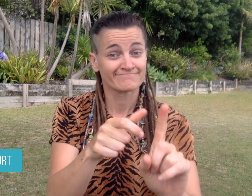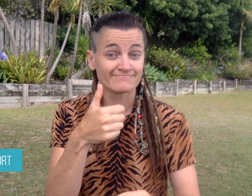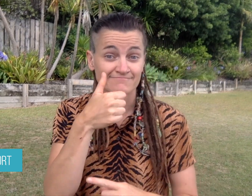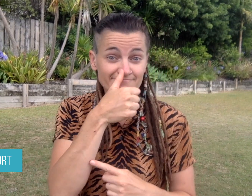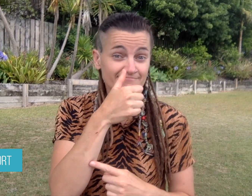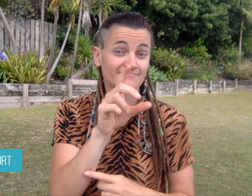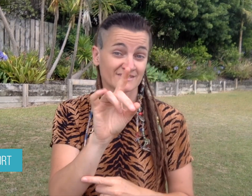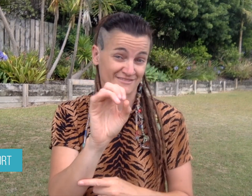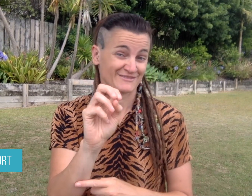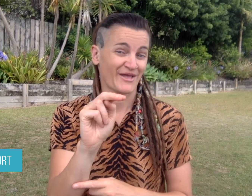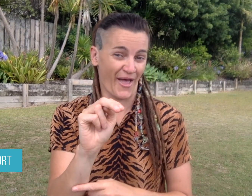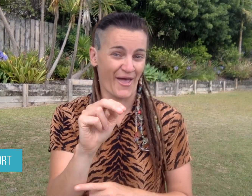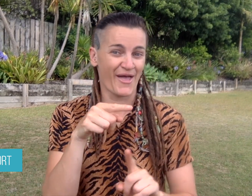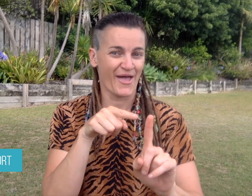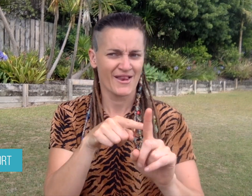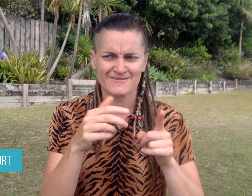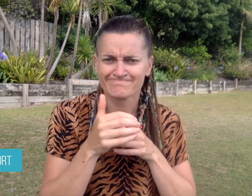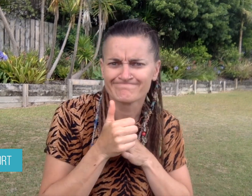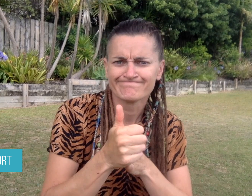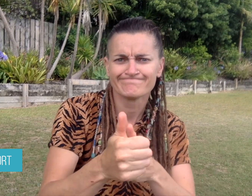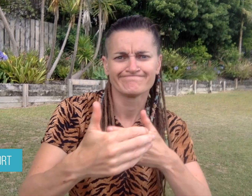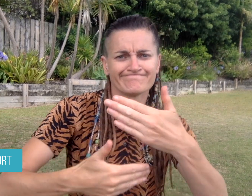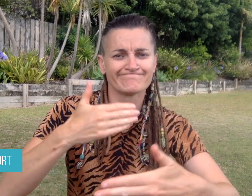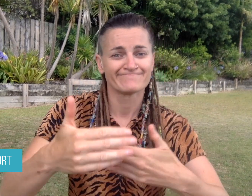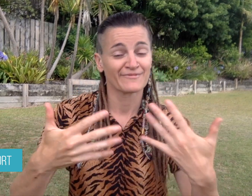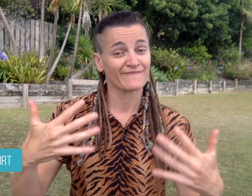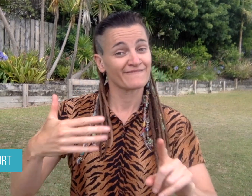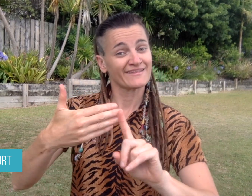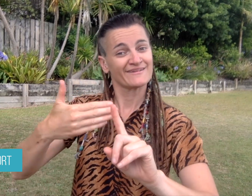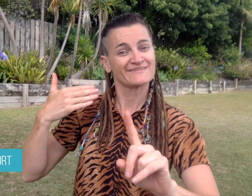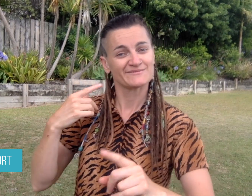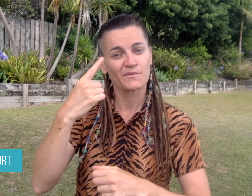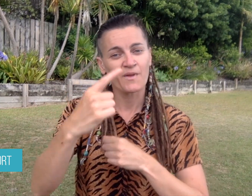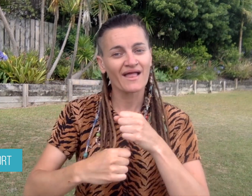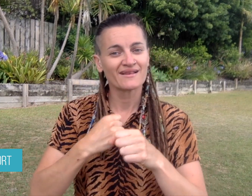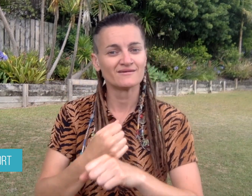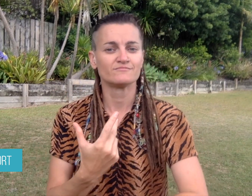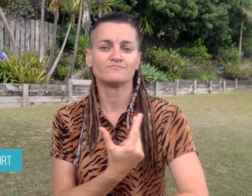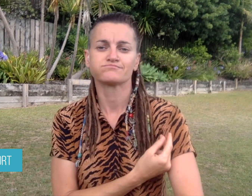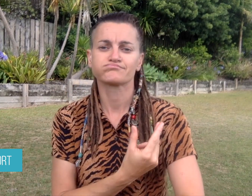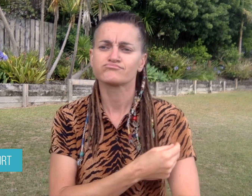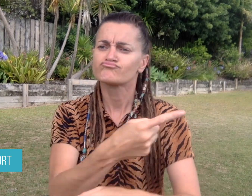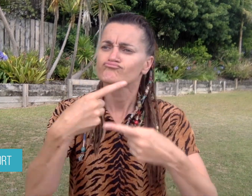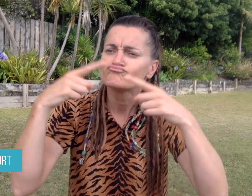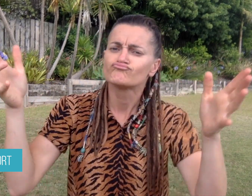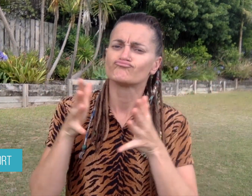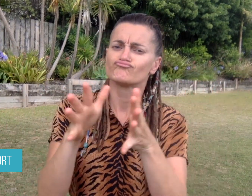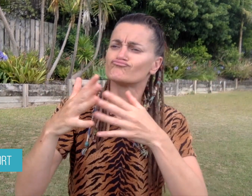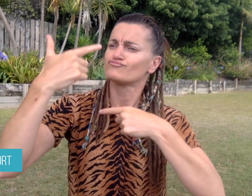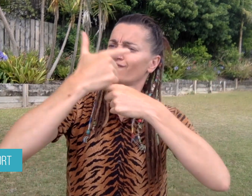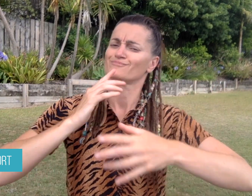awareness. Over the last year, he has been sharing his experience with hormone therapy via videos on social media.